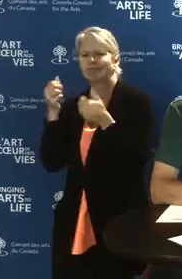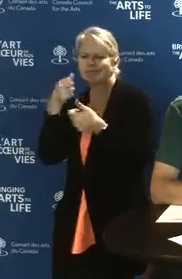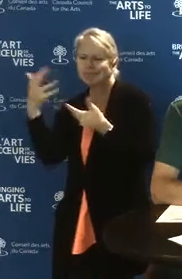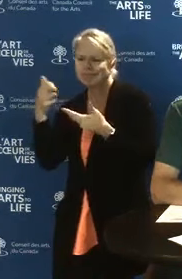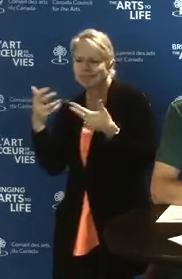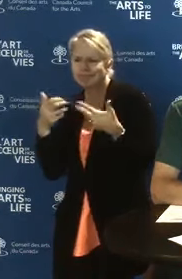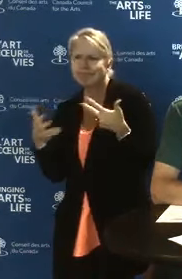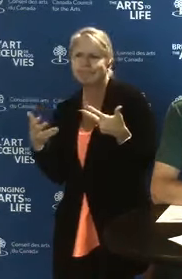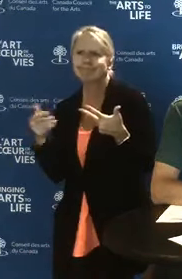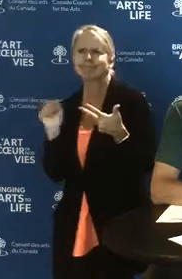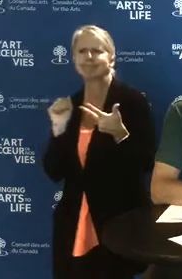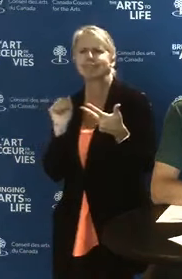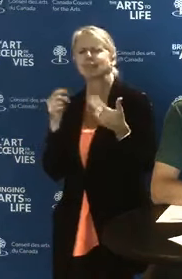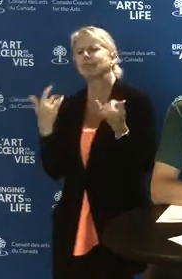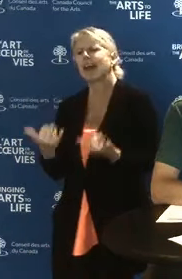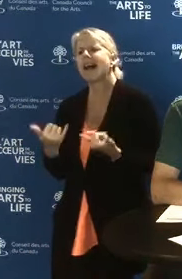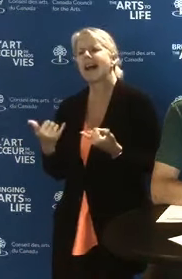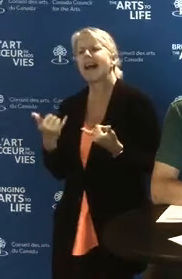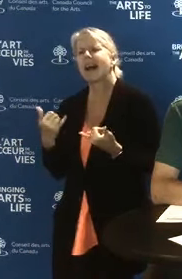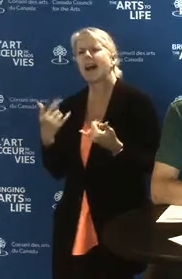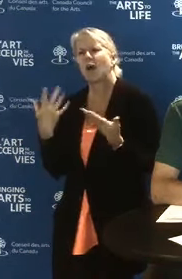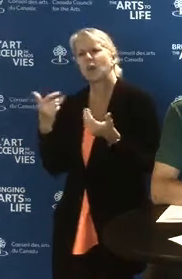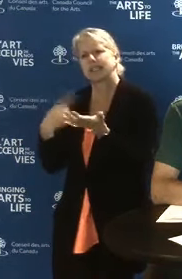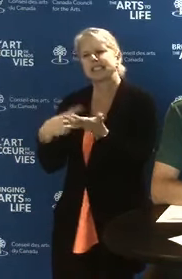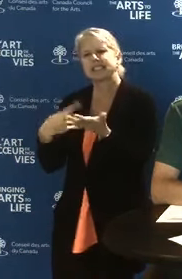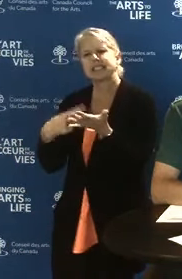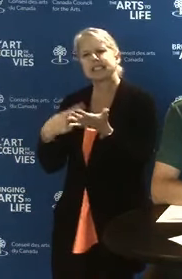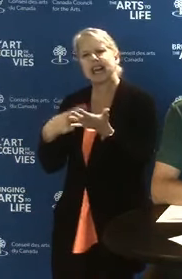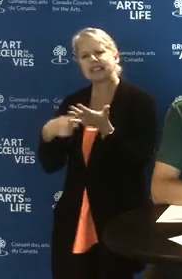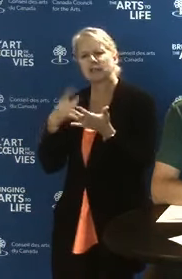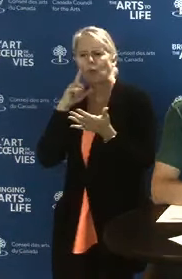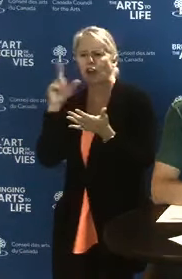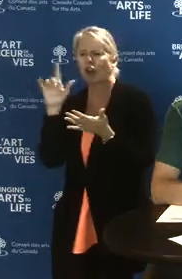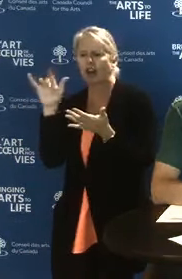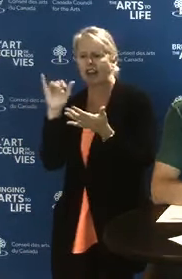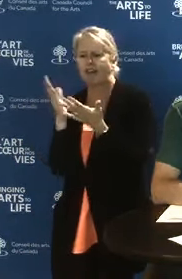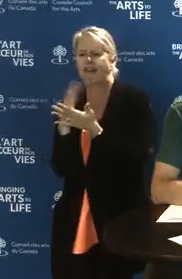let's talk a little about the range of grants available to applicants.